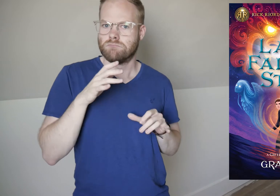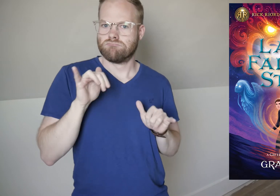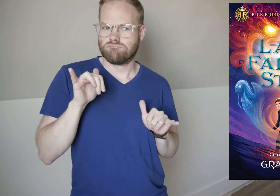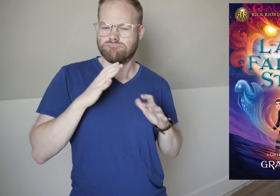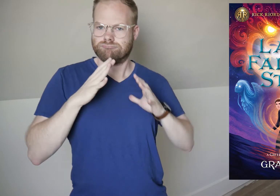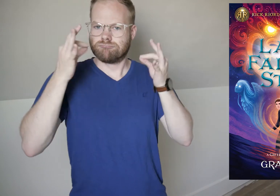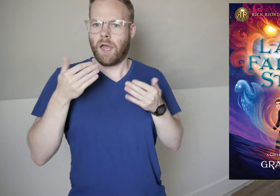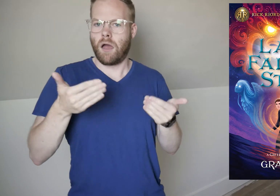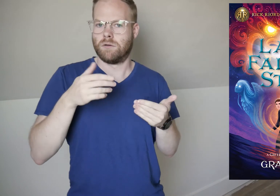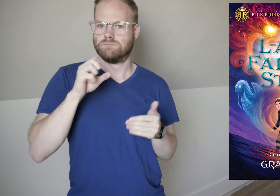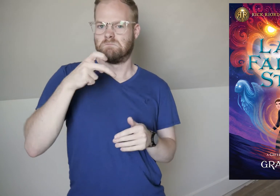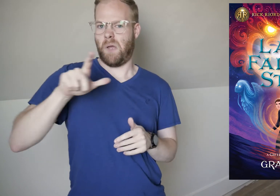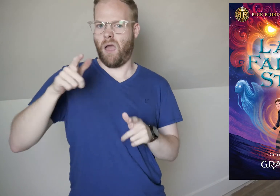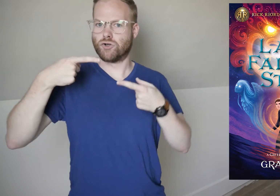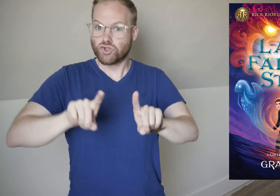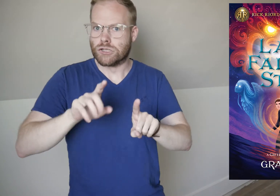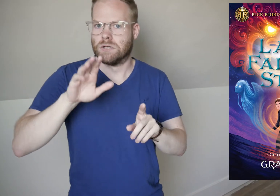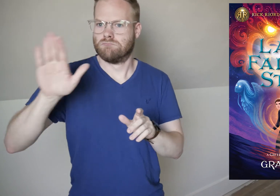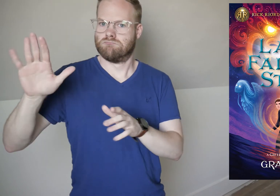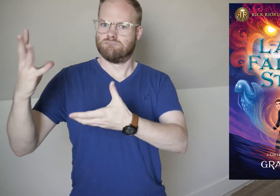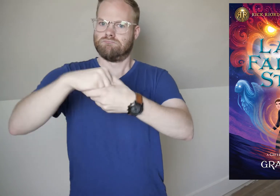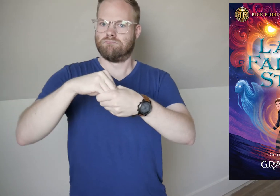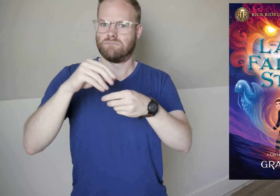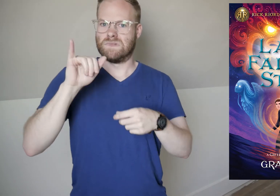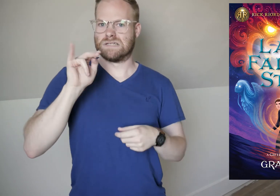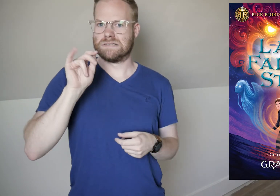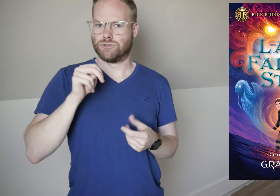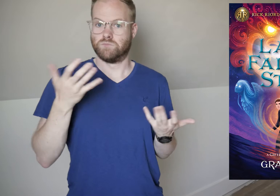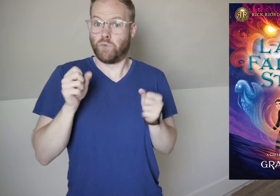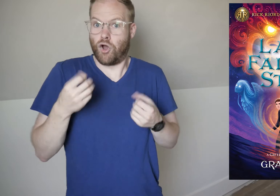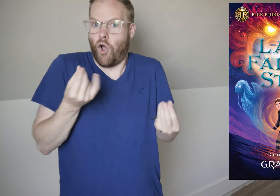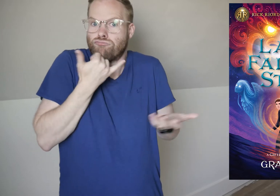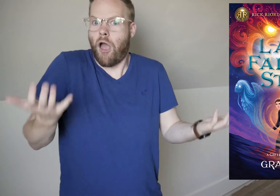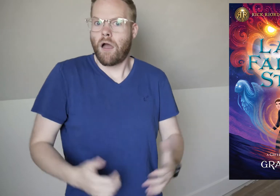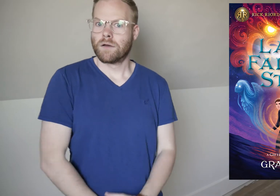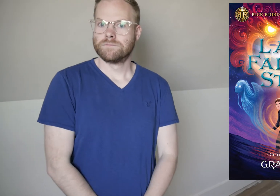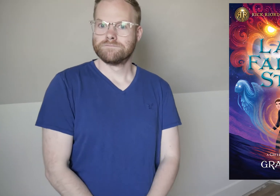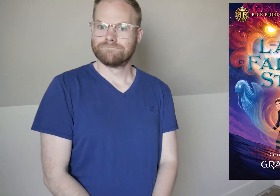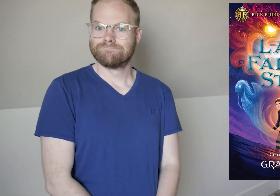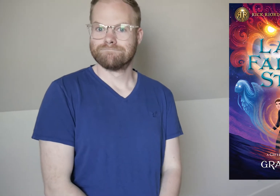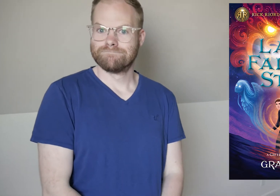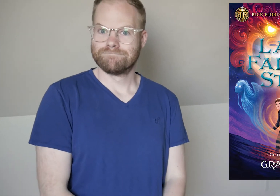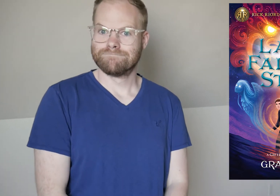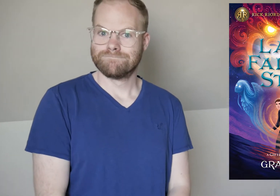and decide they’ll cast the spell during the initiation. What could go wrong? *stares in foreshadowing*